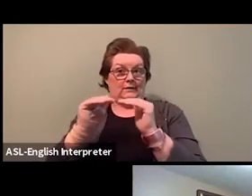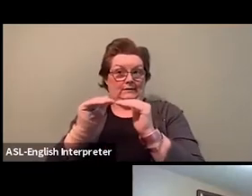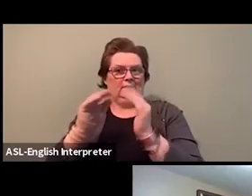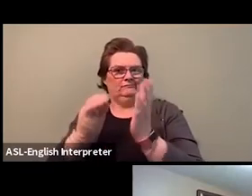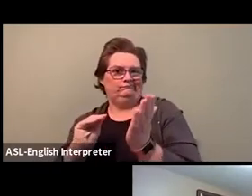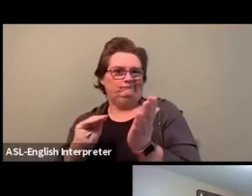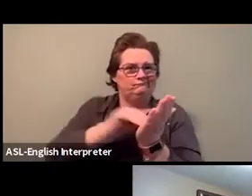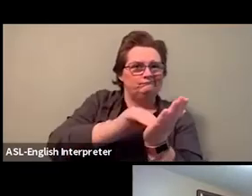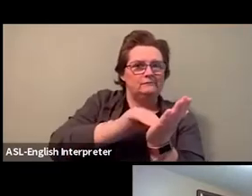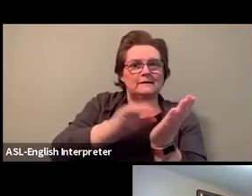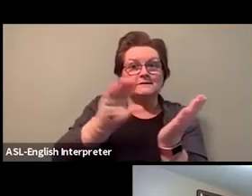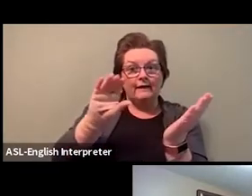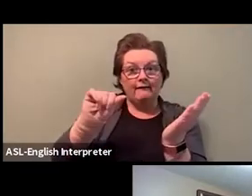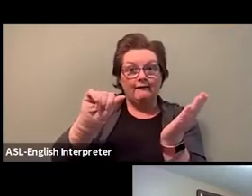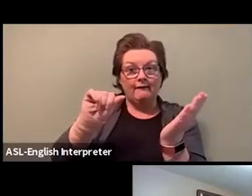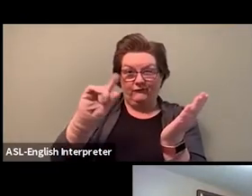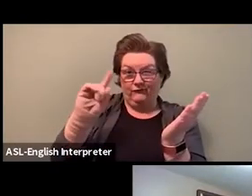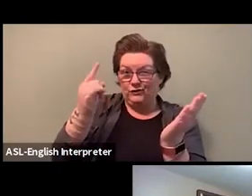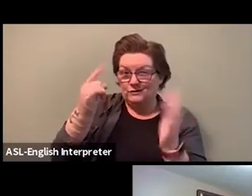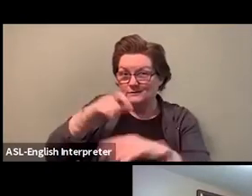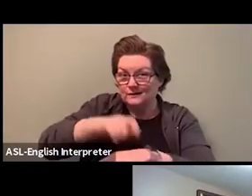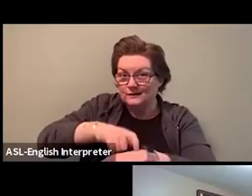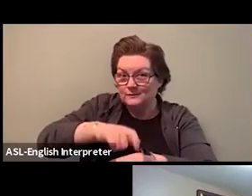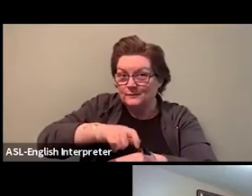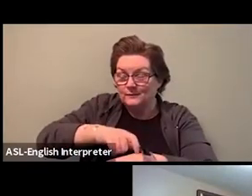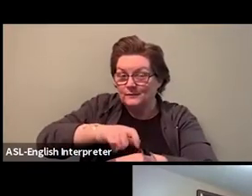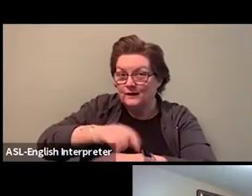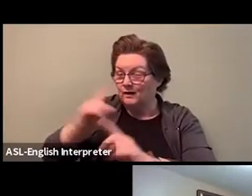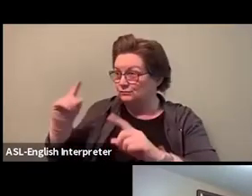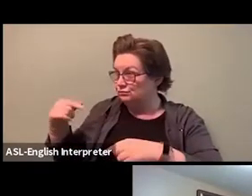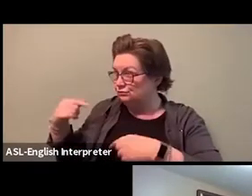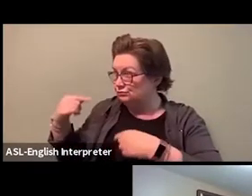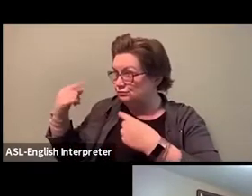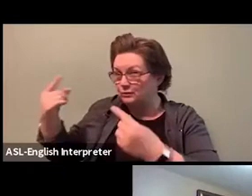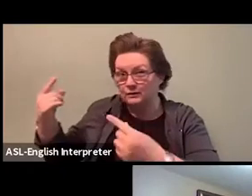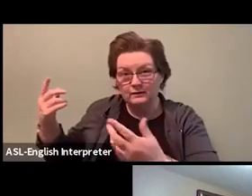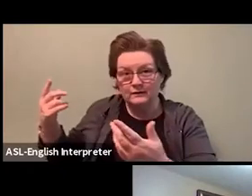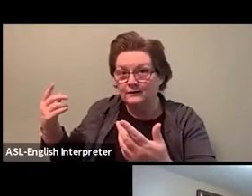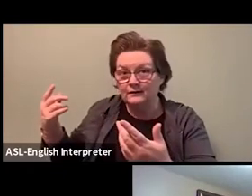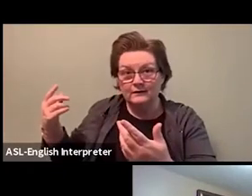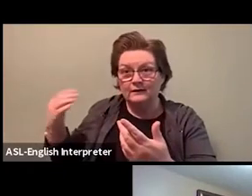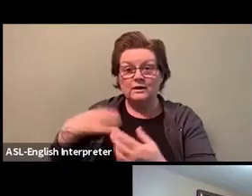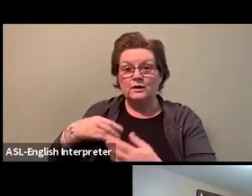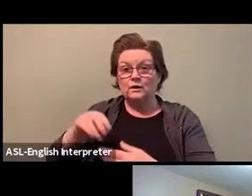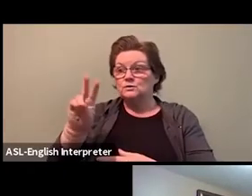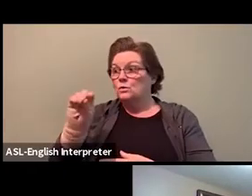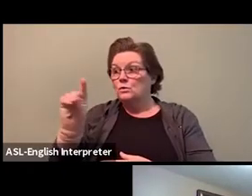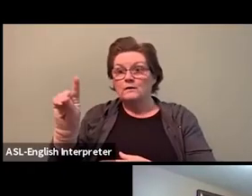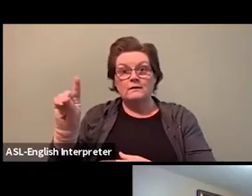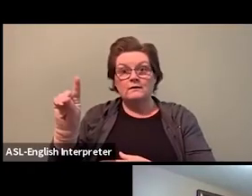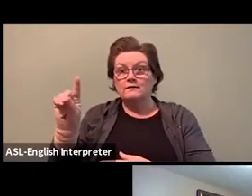Imagine in 2001, when I entered the Children's Aid Society, we couldn't use the word racism there, right?